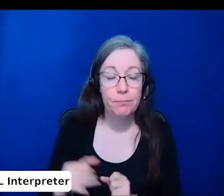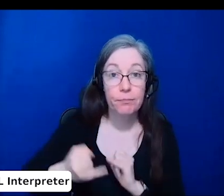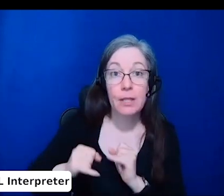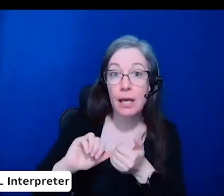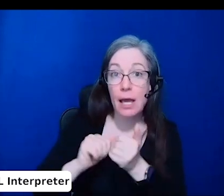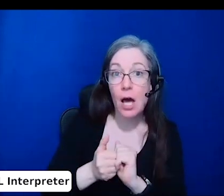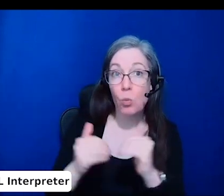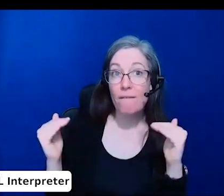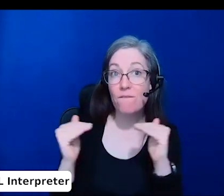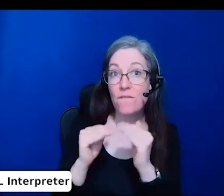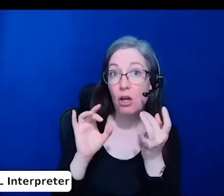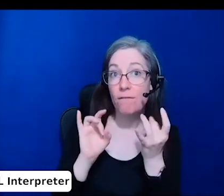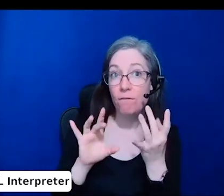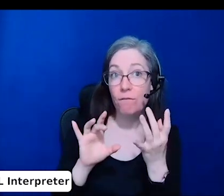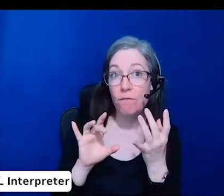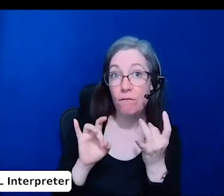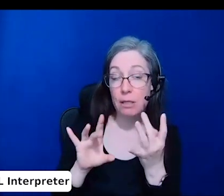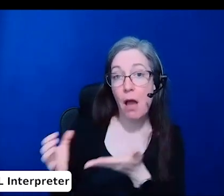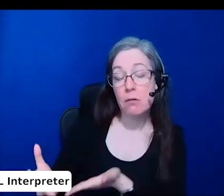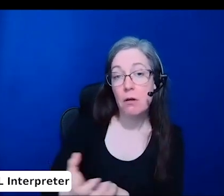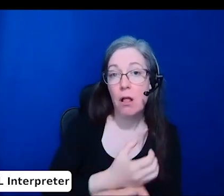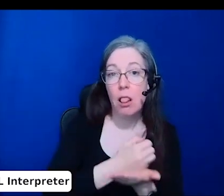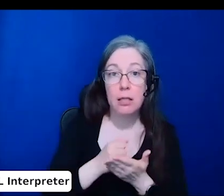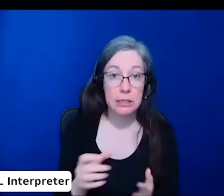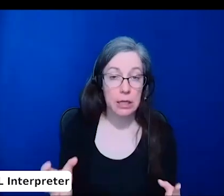and which third parties should be involved in this process,